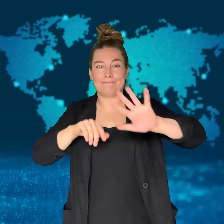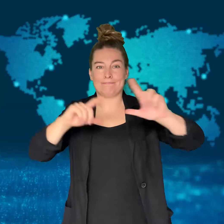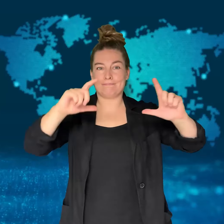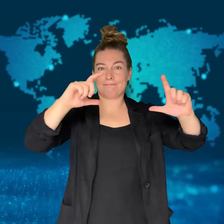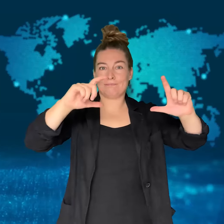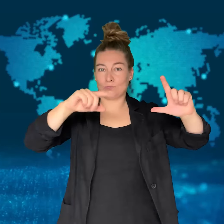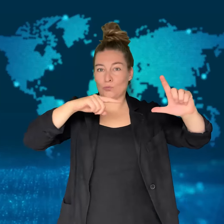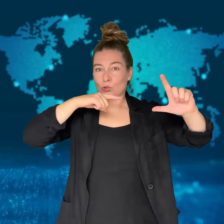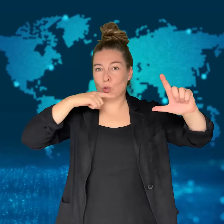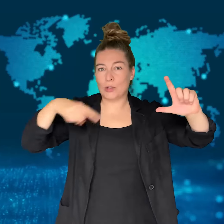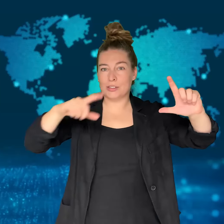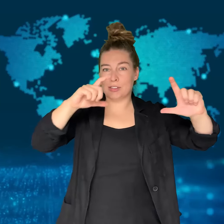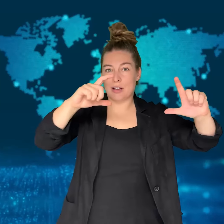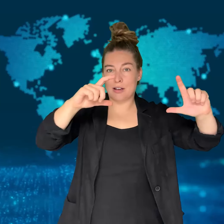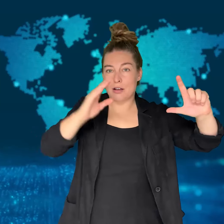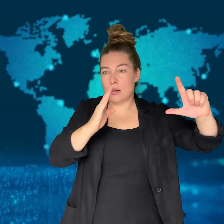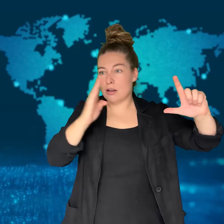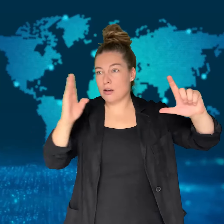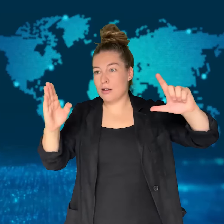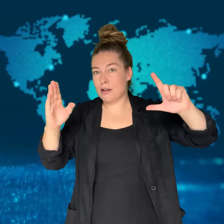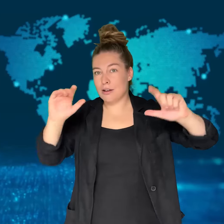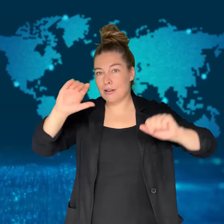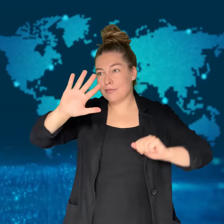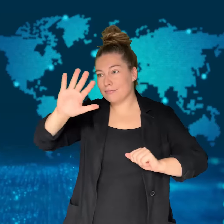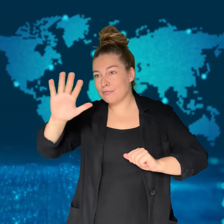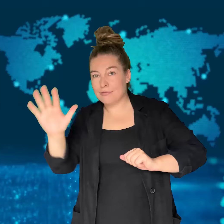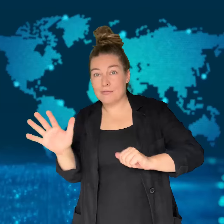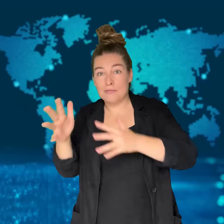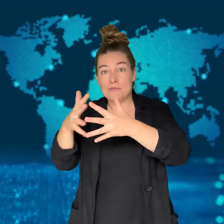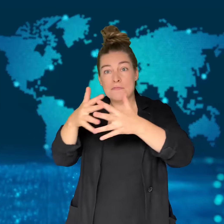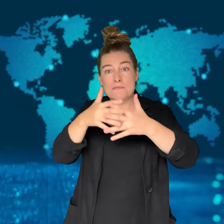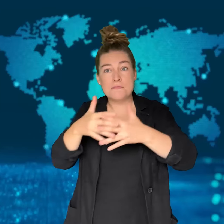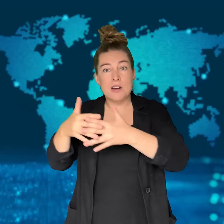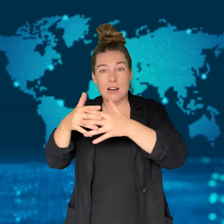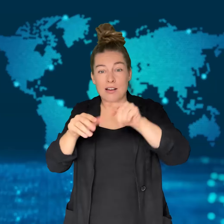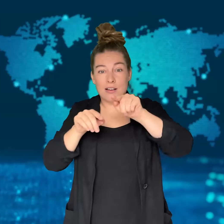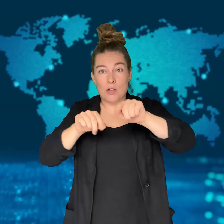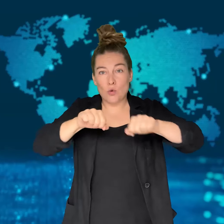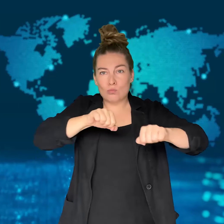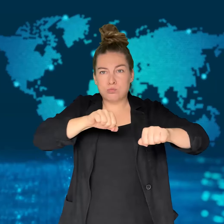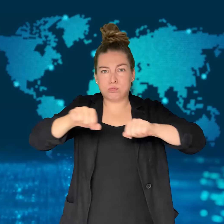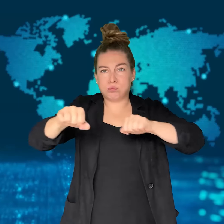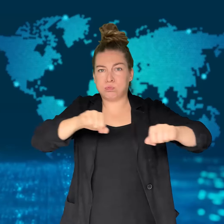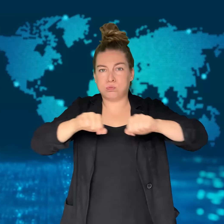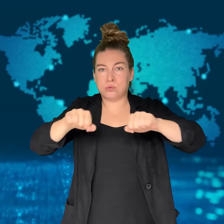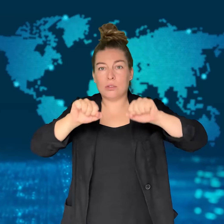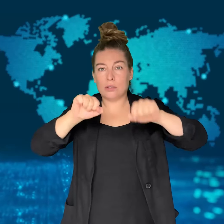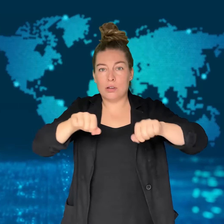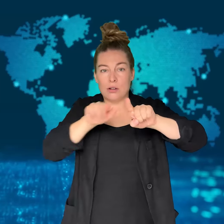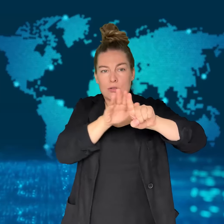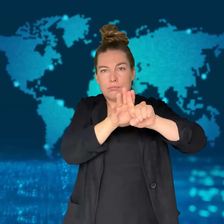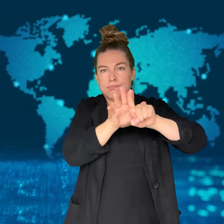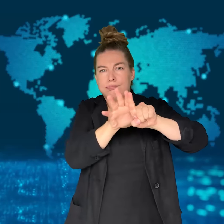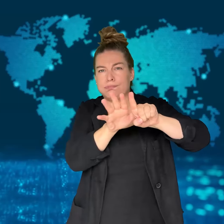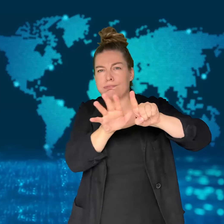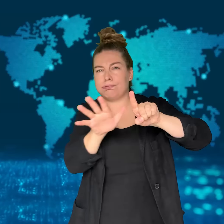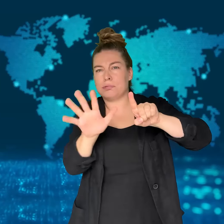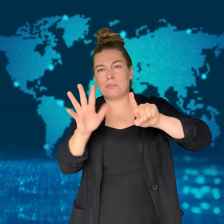the epicenter along the coasts of Russia."